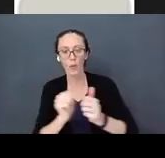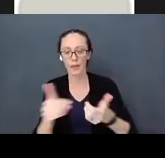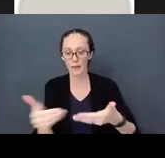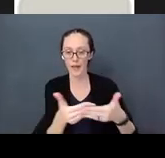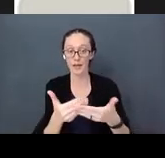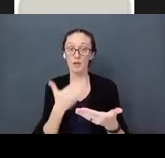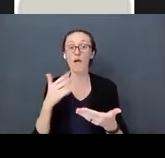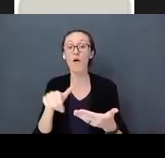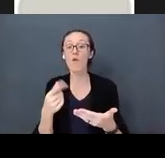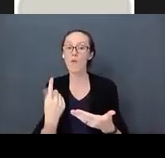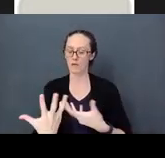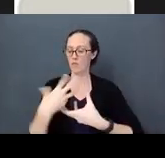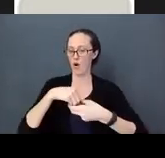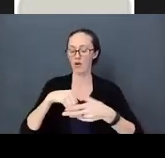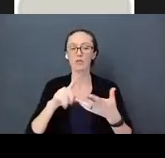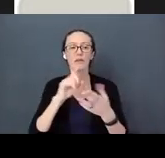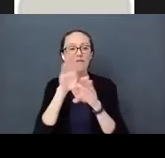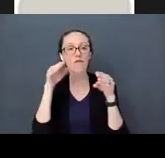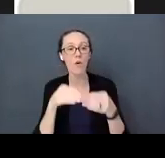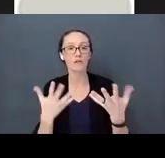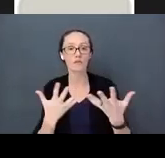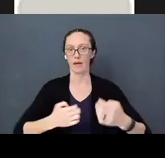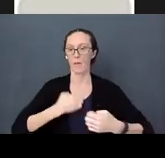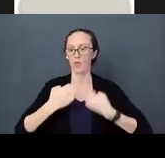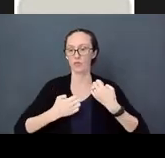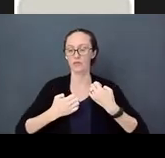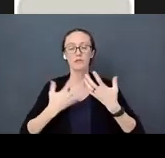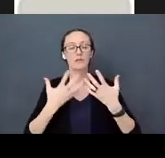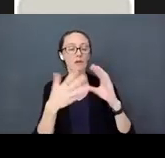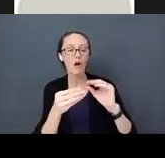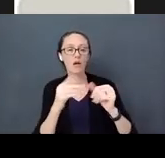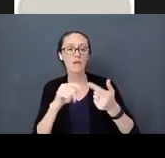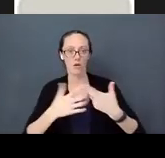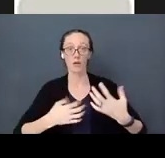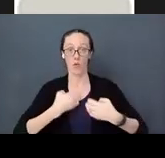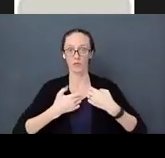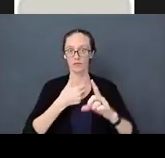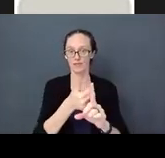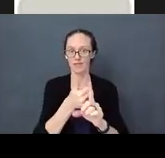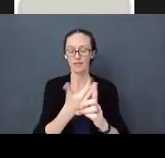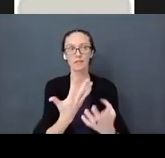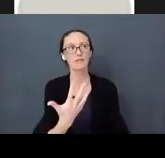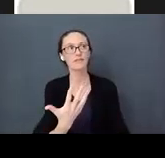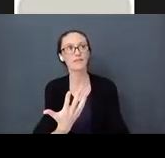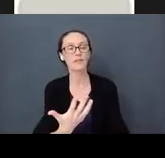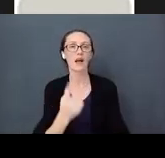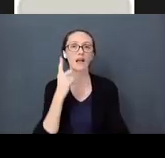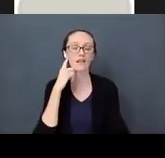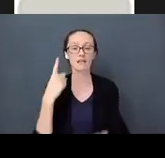I want to take a little time to talk about our emotions. Sometimes, some of us feel like